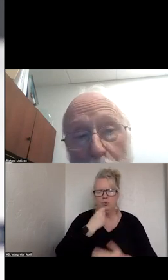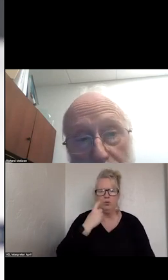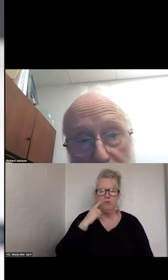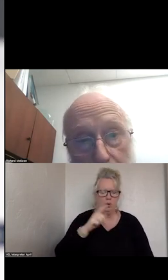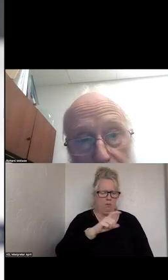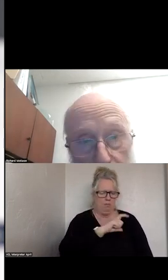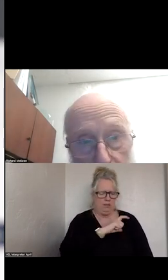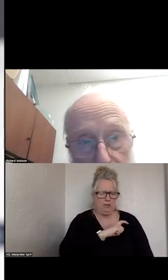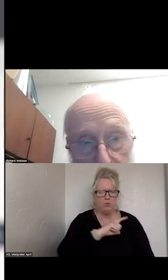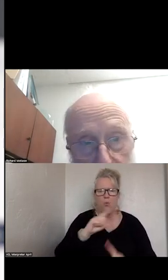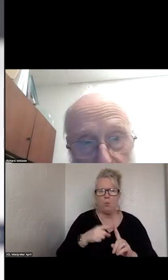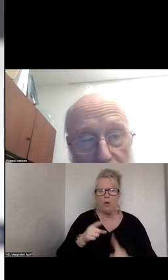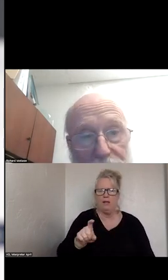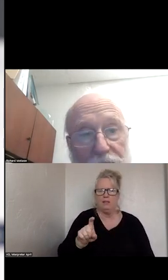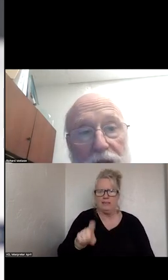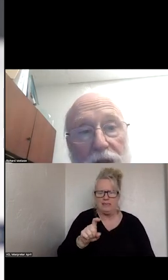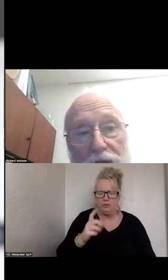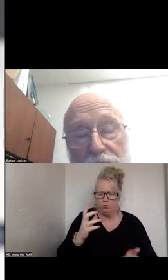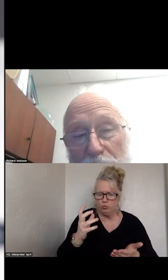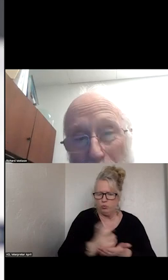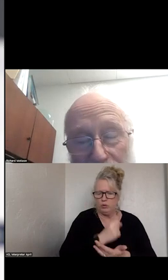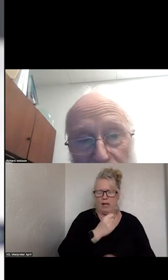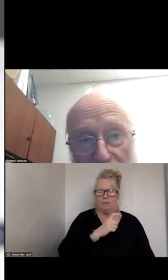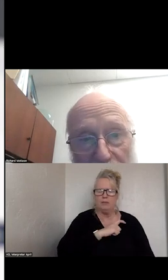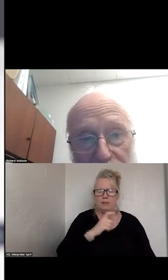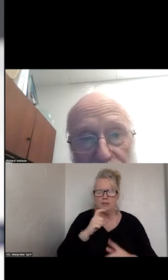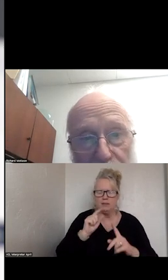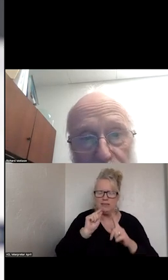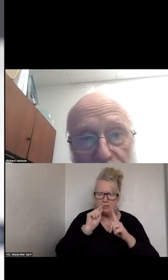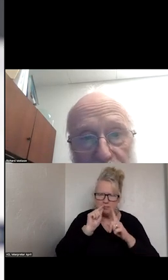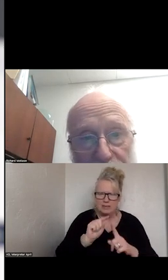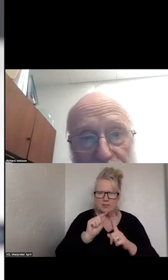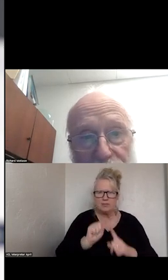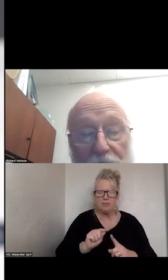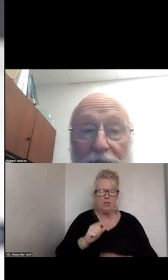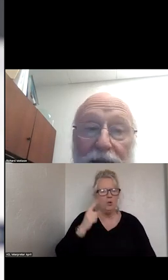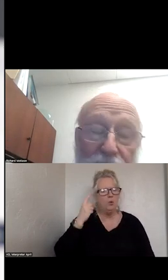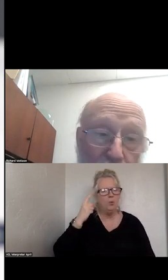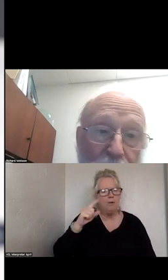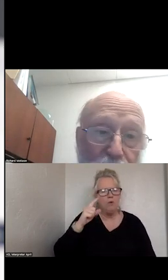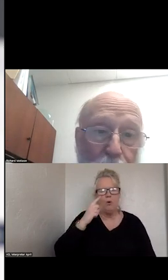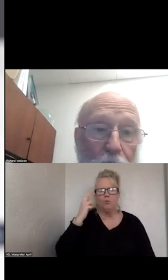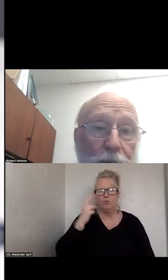DO NEED TO BE UTILIZED TO SPECIFY THE CIRCUMSTANCES AND MAKE SURE